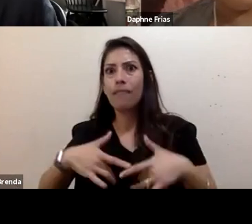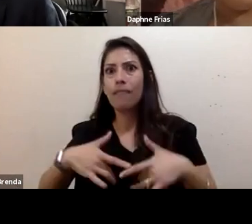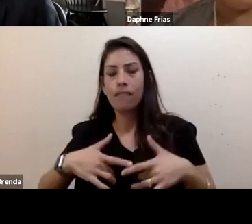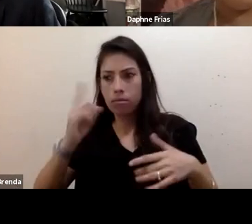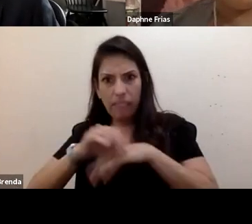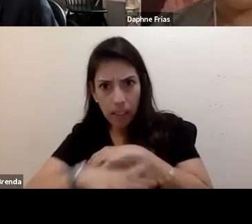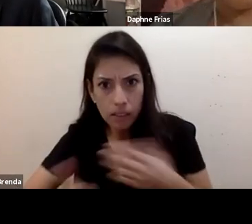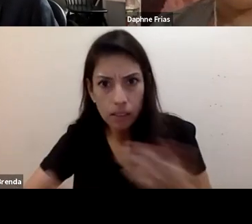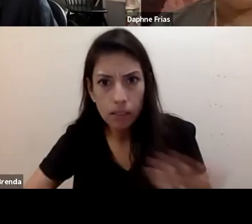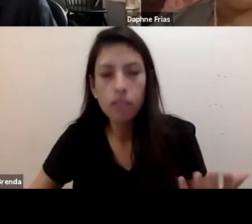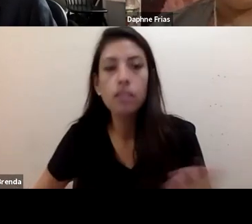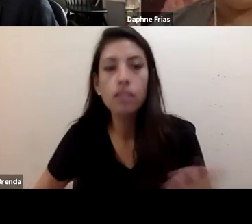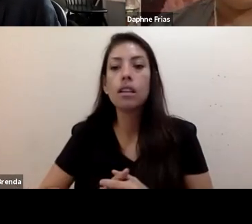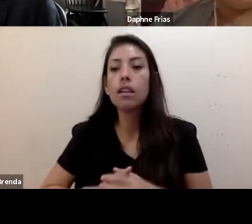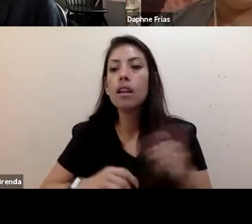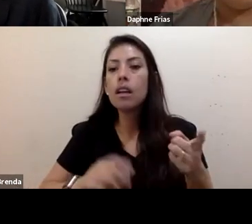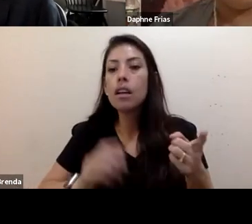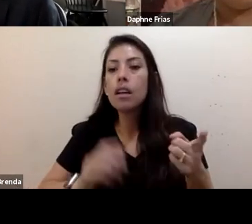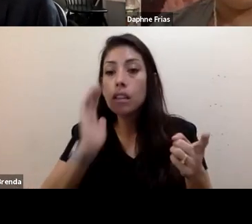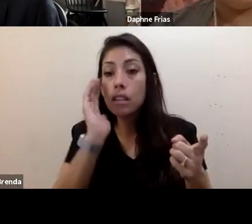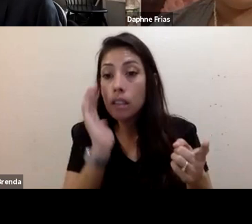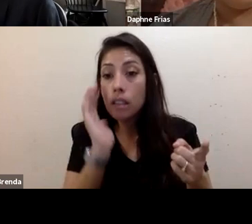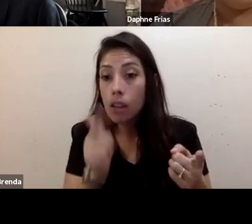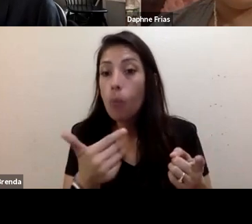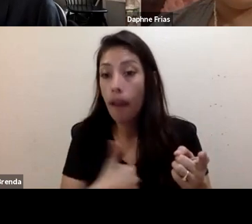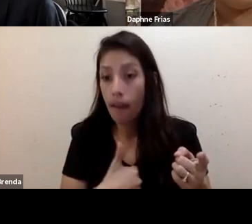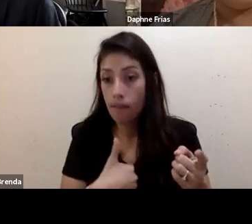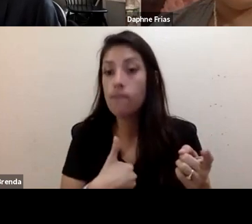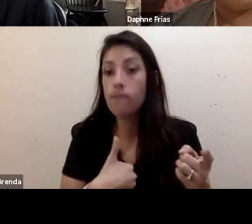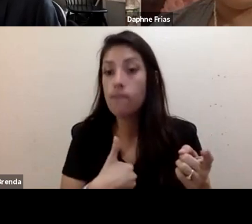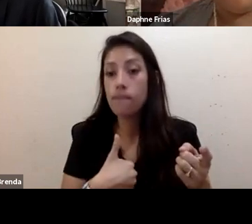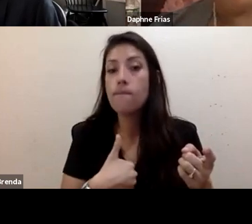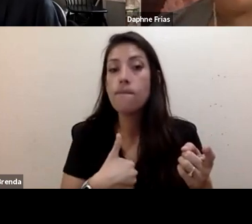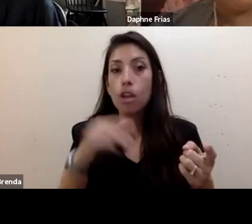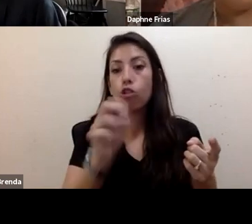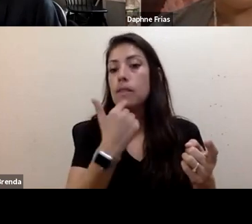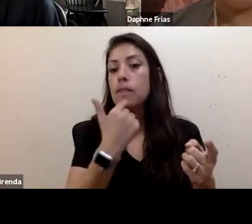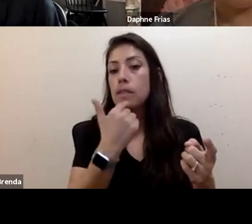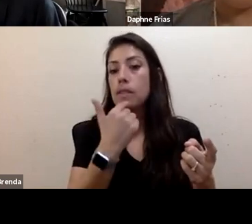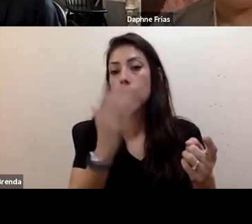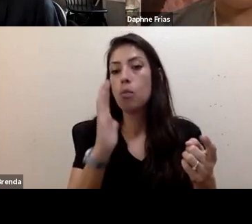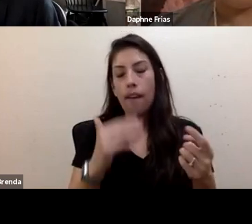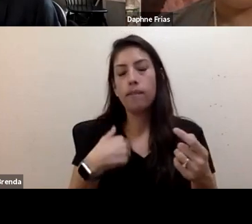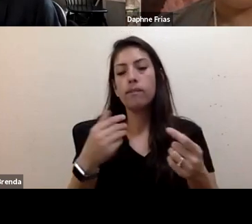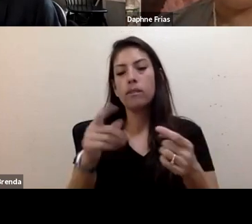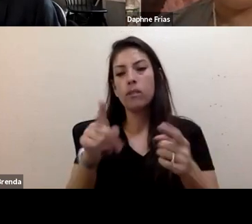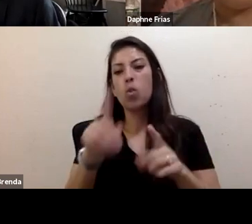We do have a number of questions in the chat that I want to get to momentarily, but there are two more things I want to just put on the table